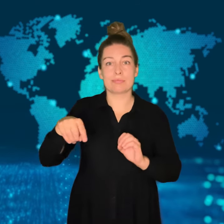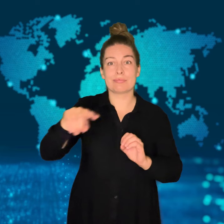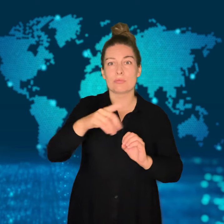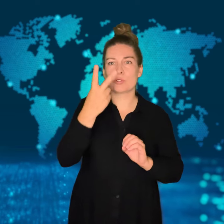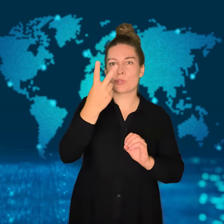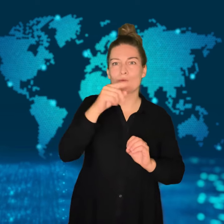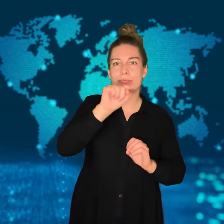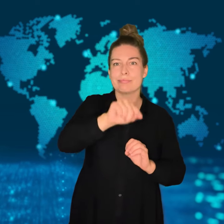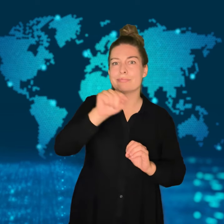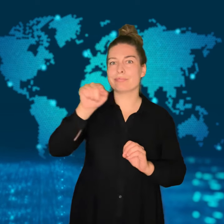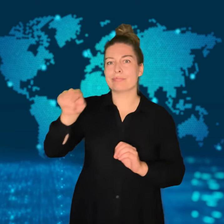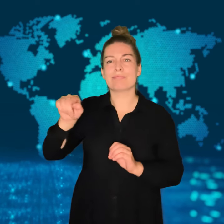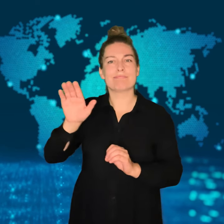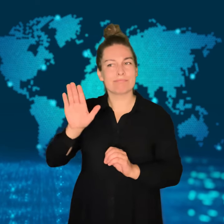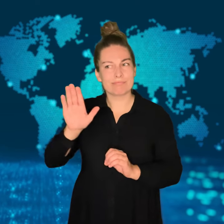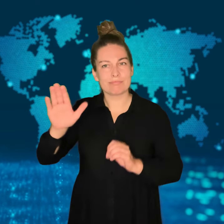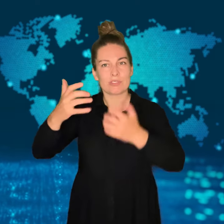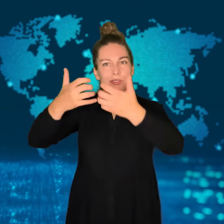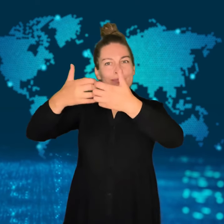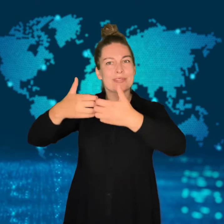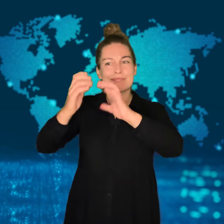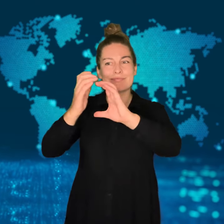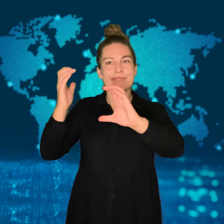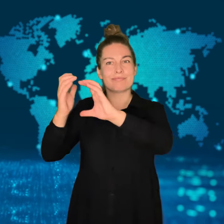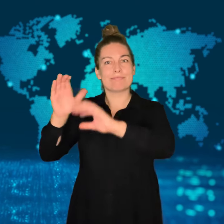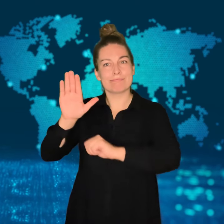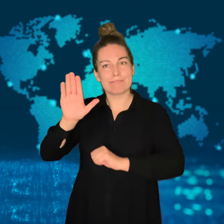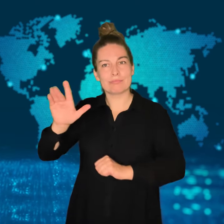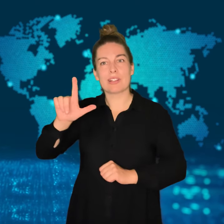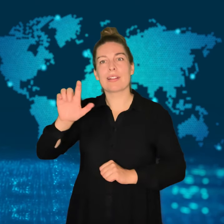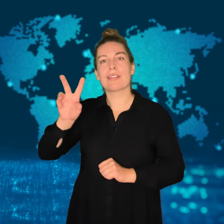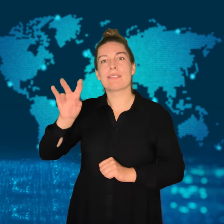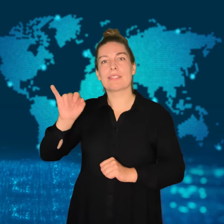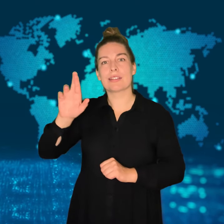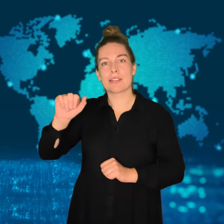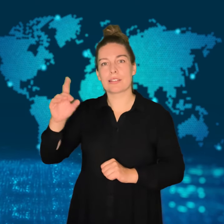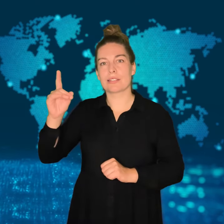There were no injuries.